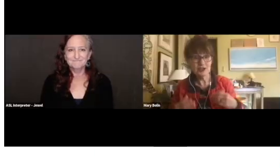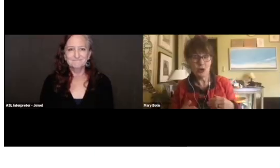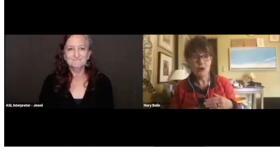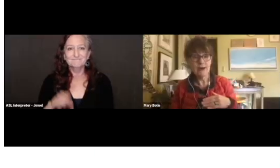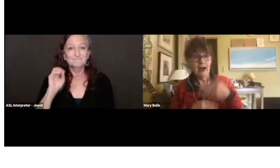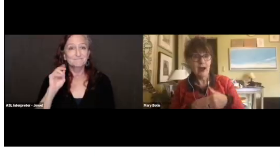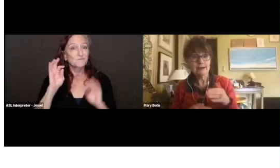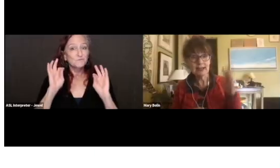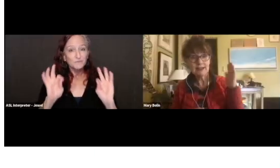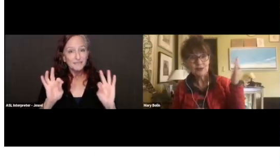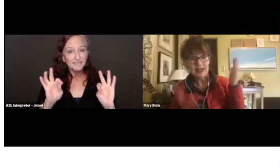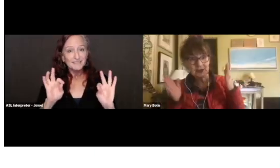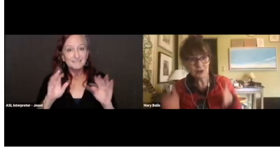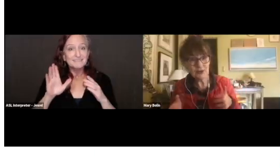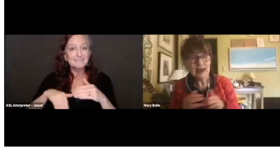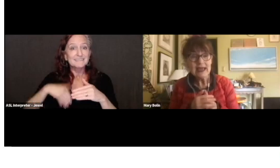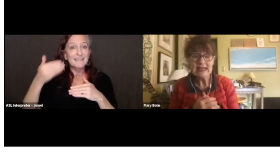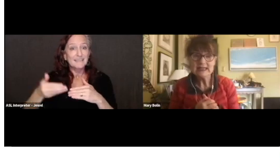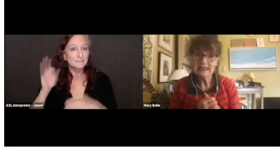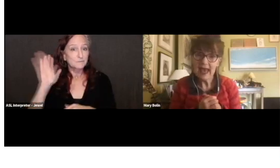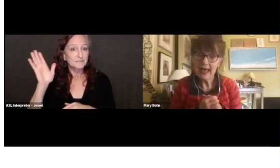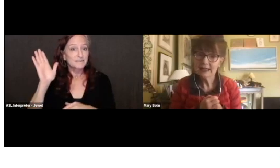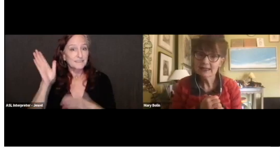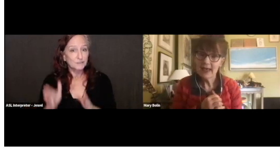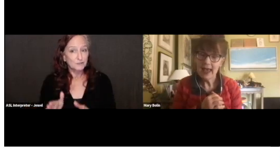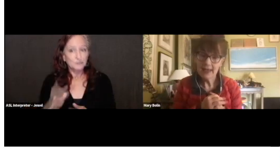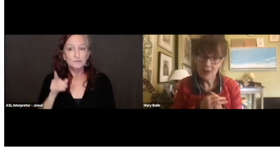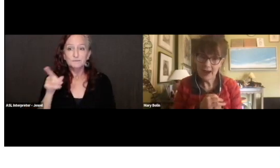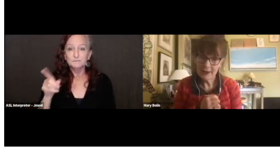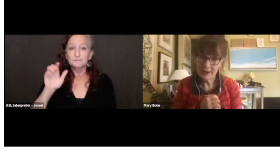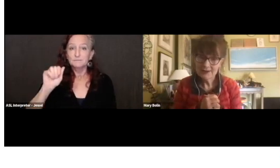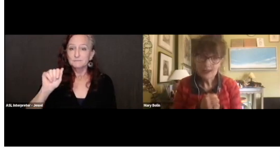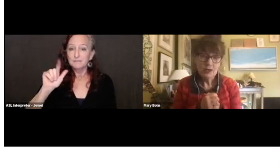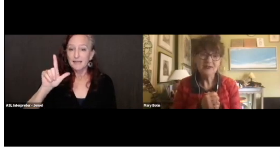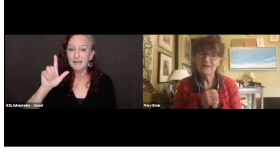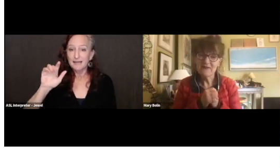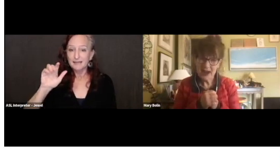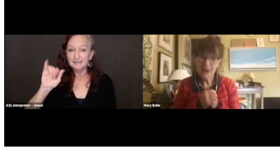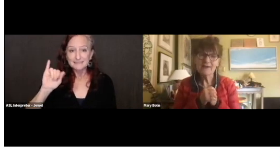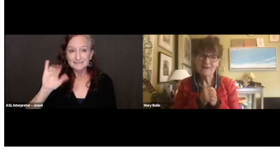So, our next presenter is Alice Hagemeyer who is a very,